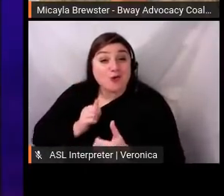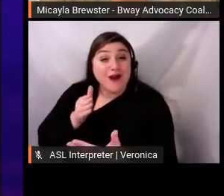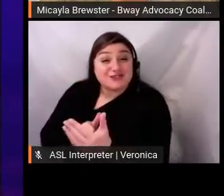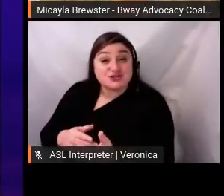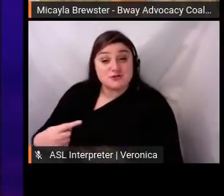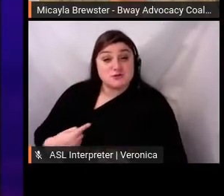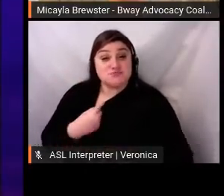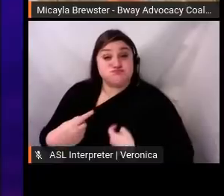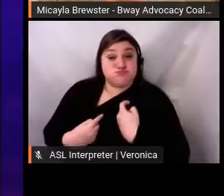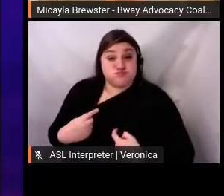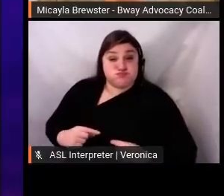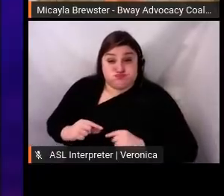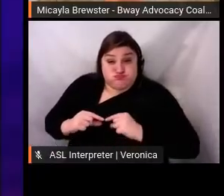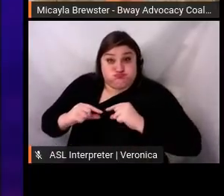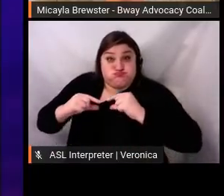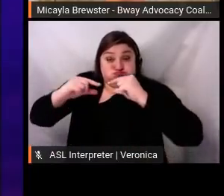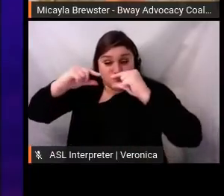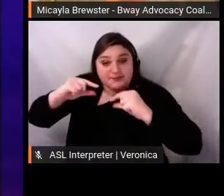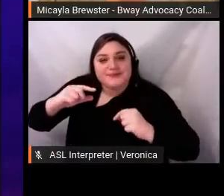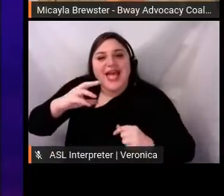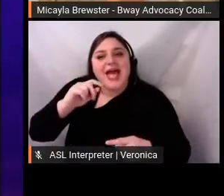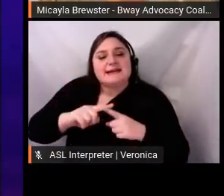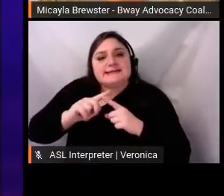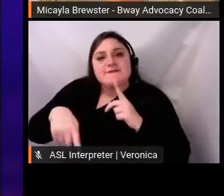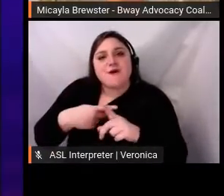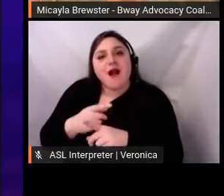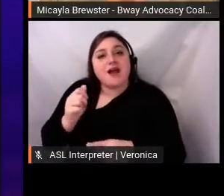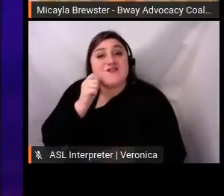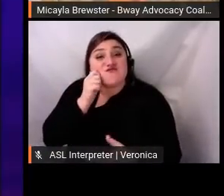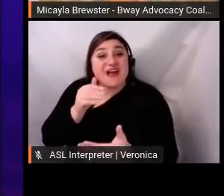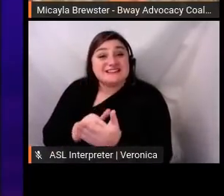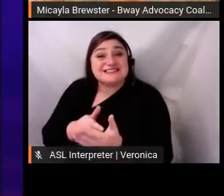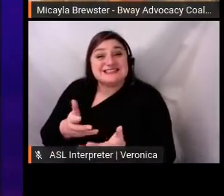the industry. And so, we wanted to make sure to provide people with tools